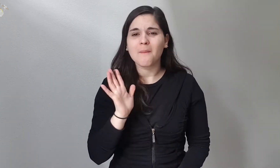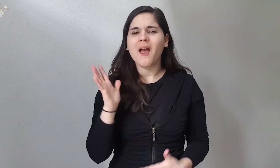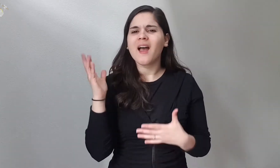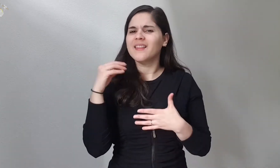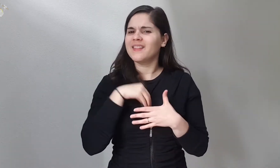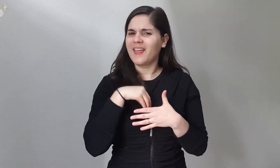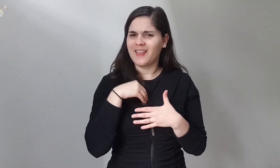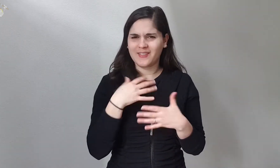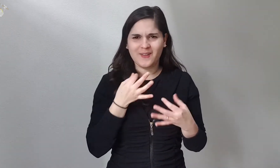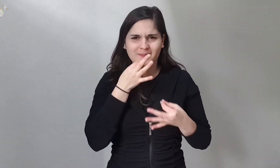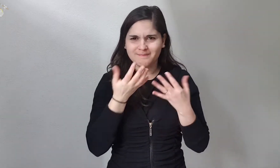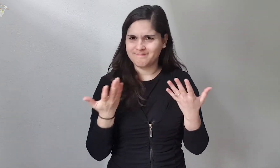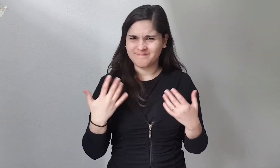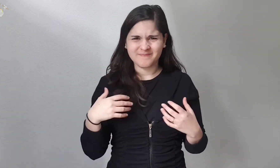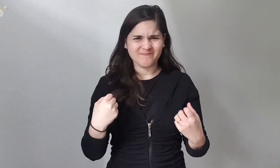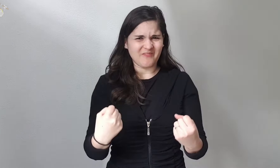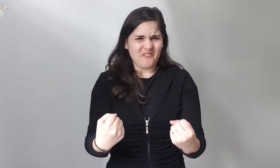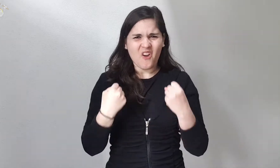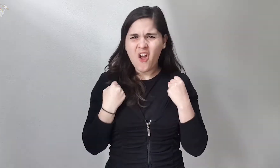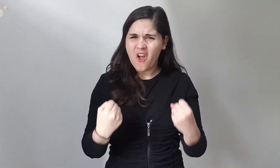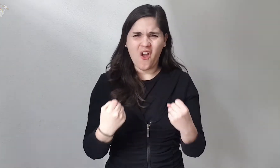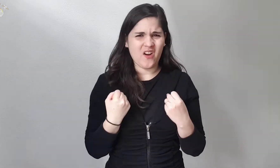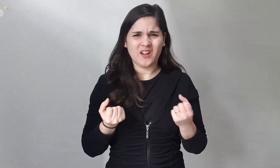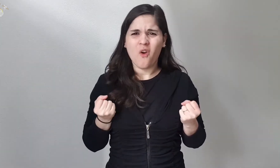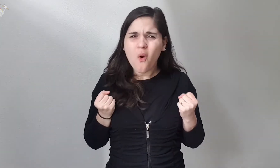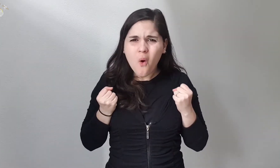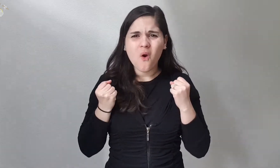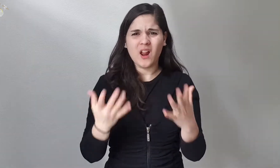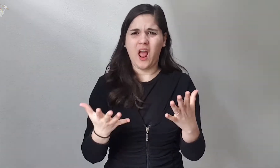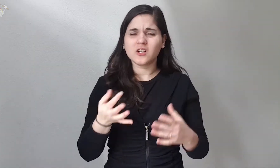but inside they have an inexplicable strength and courage,